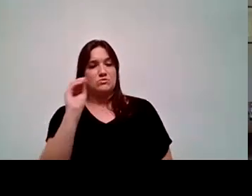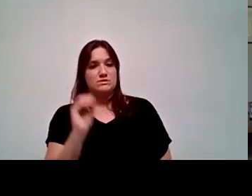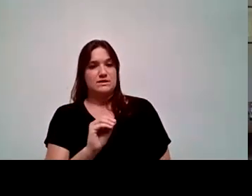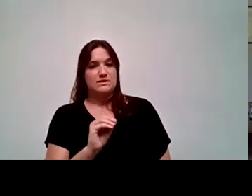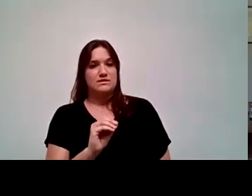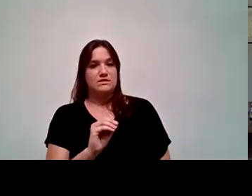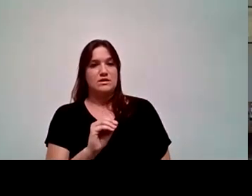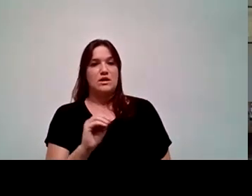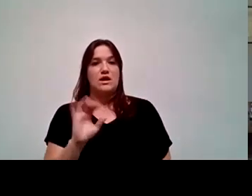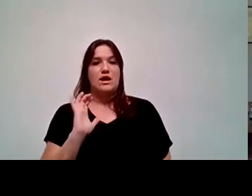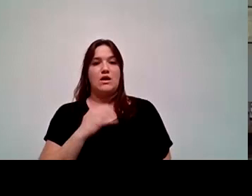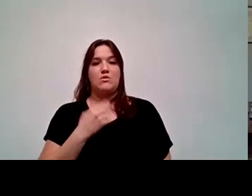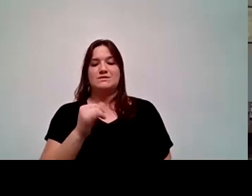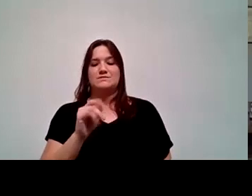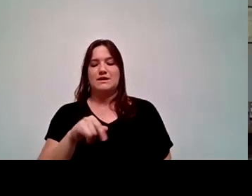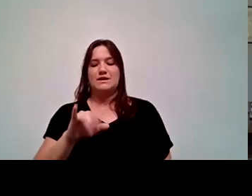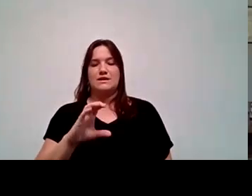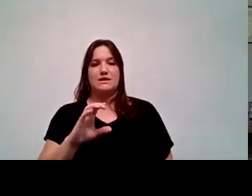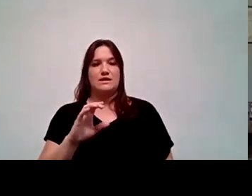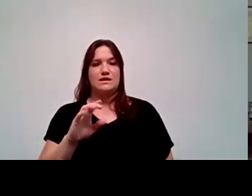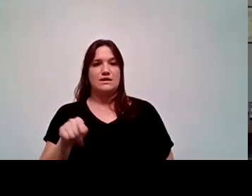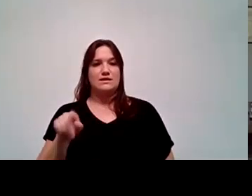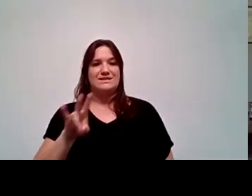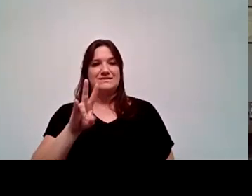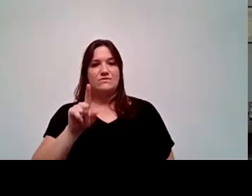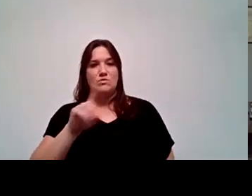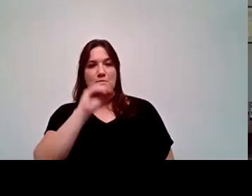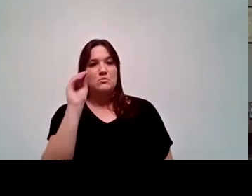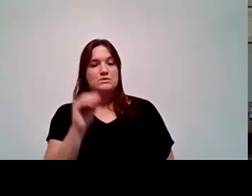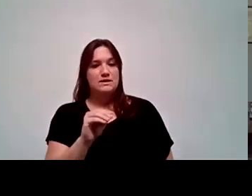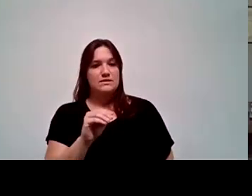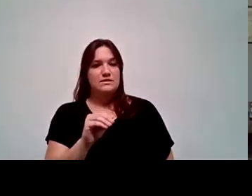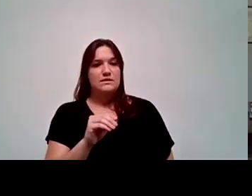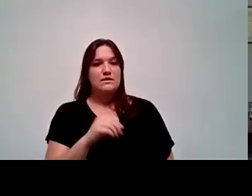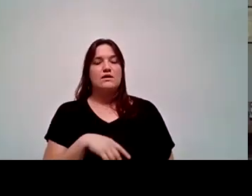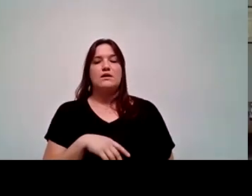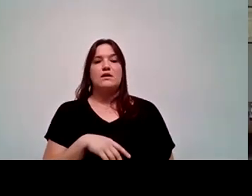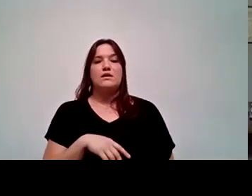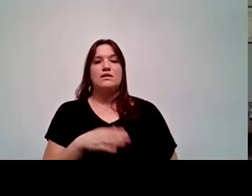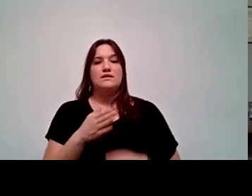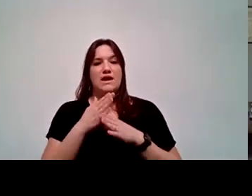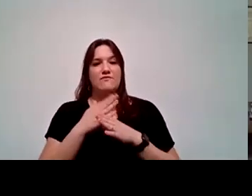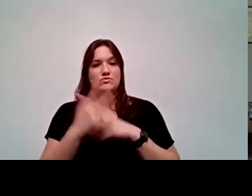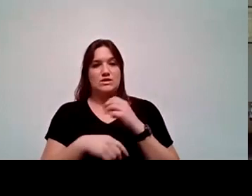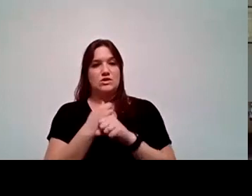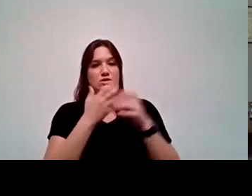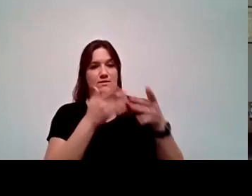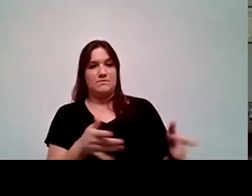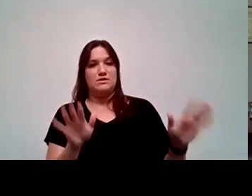You look at our Hispanic population and that's at 71%. The average three year completion is at